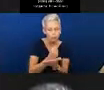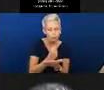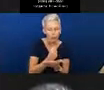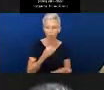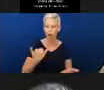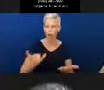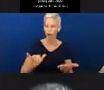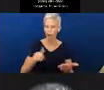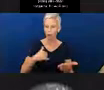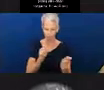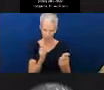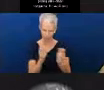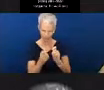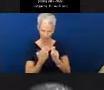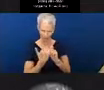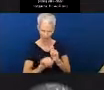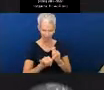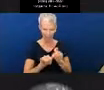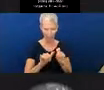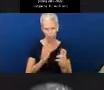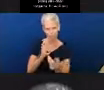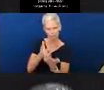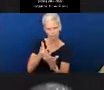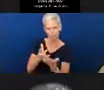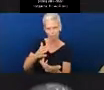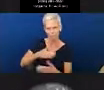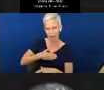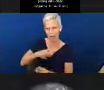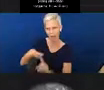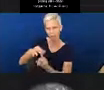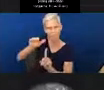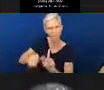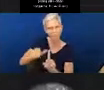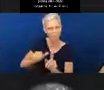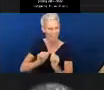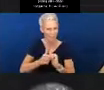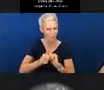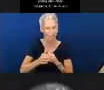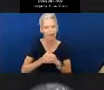tweak these or modify these so they suit the needs of my unique child?” And we also want parents to